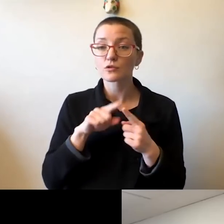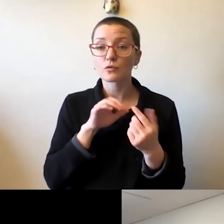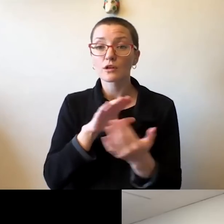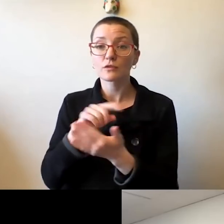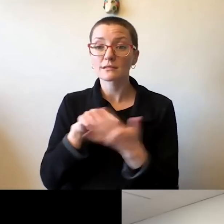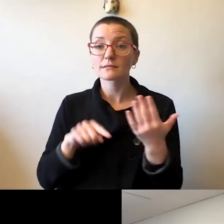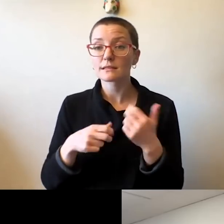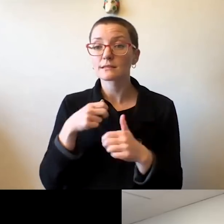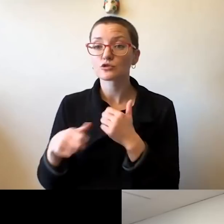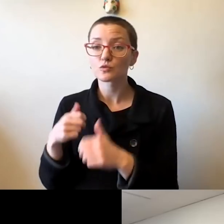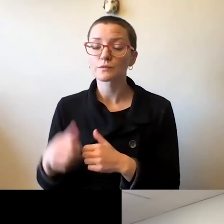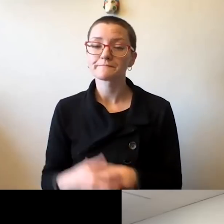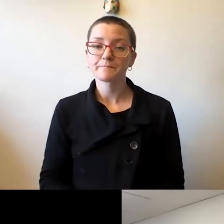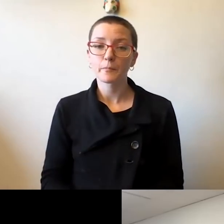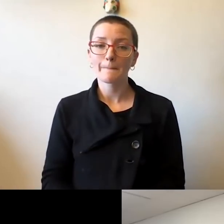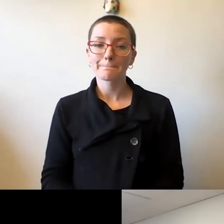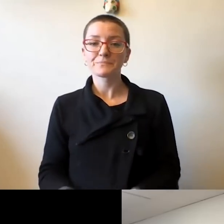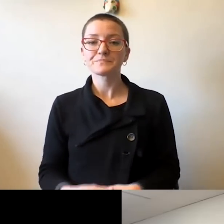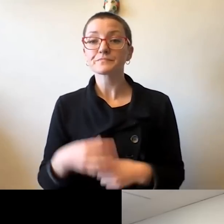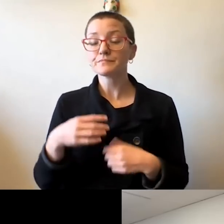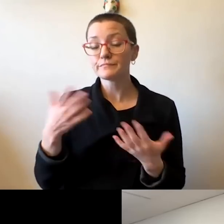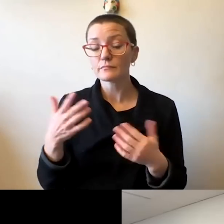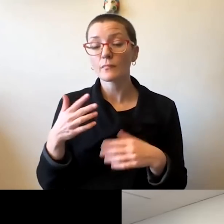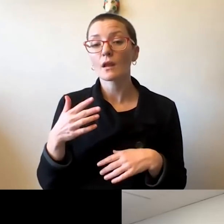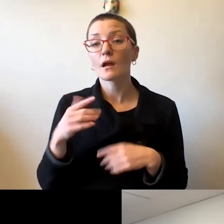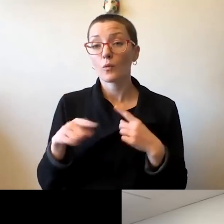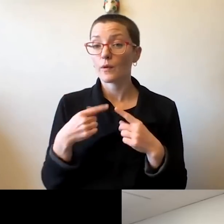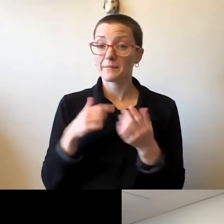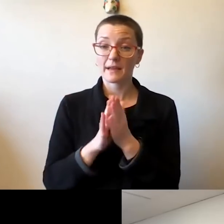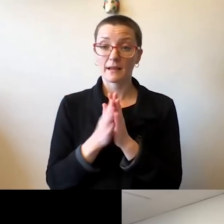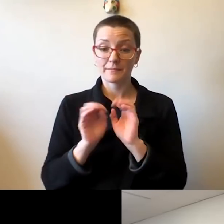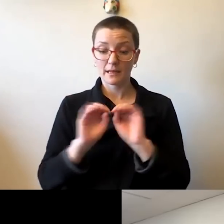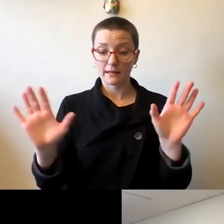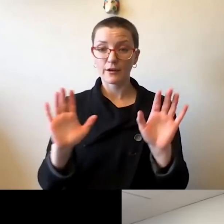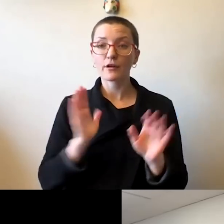When it became very apparent that our Counseling Center would not be able